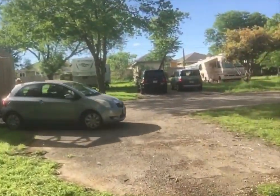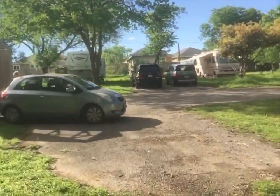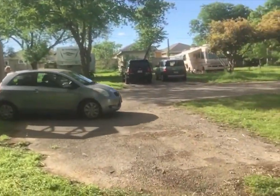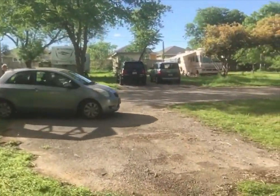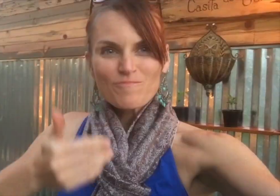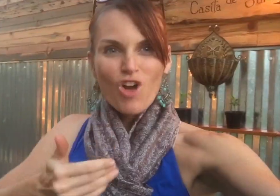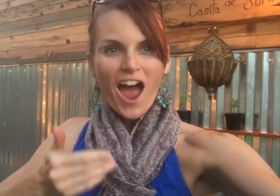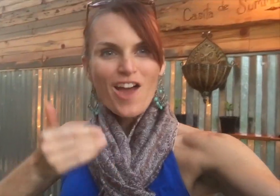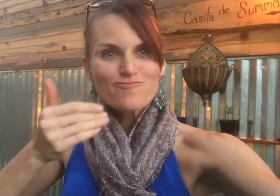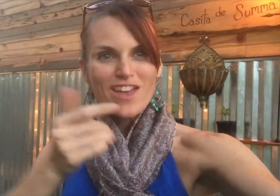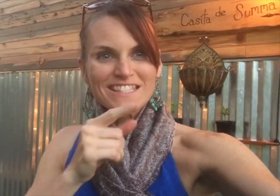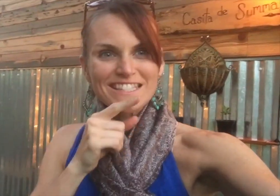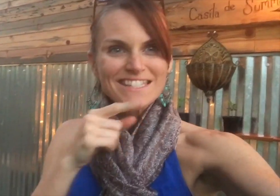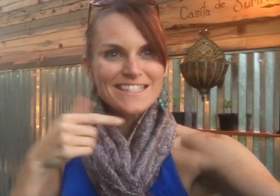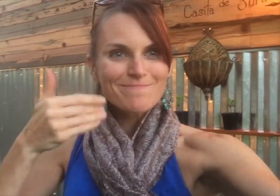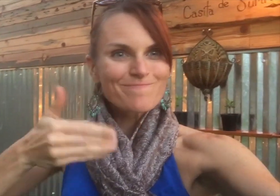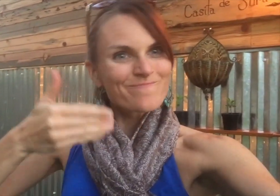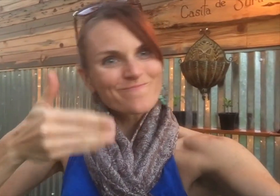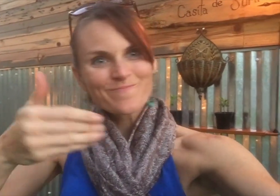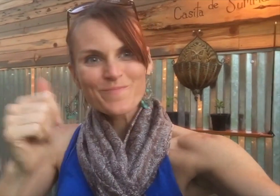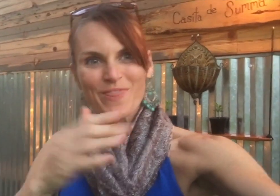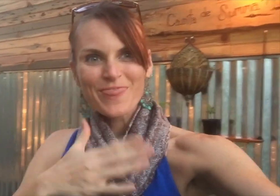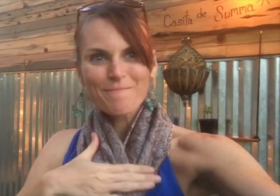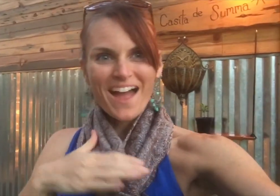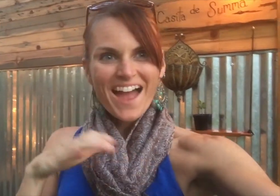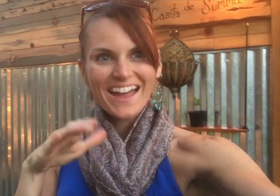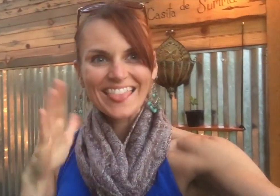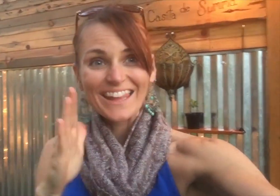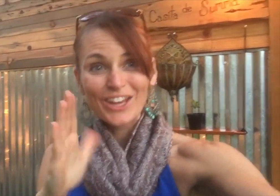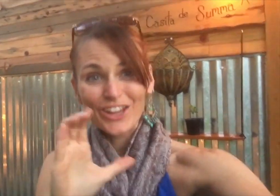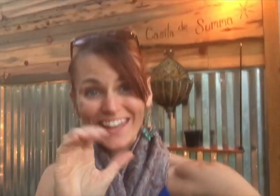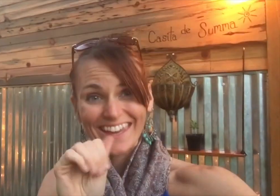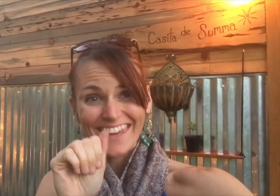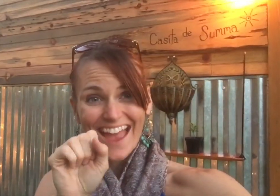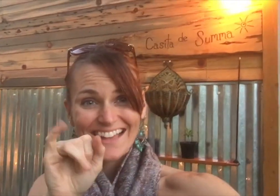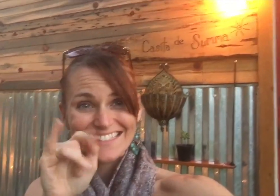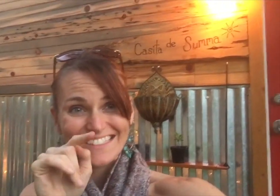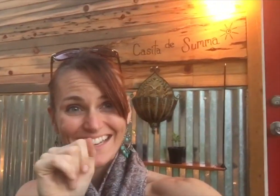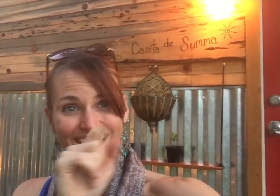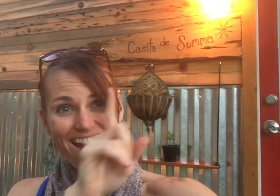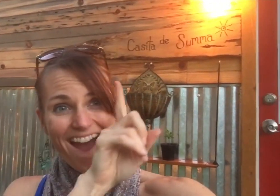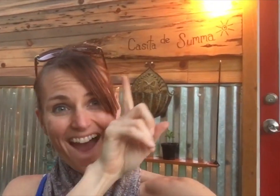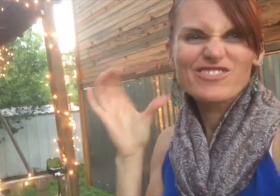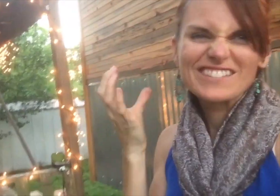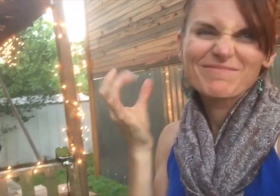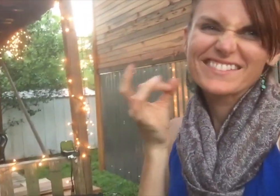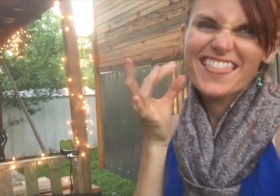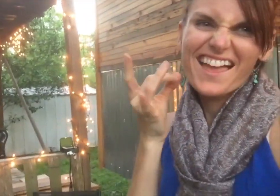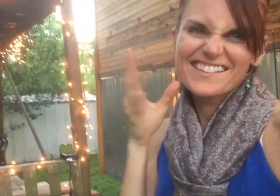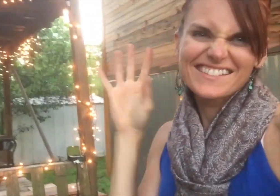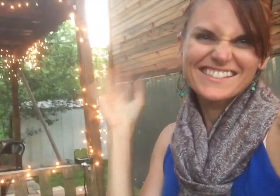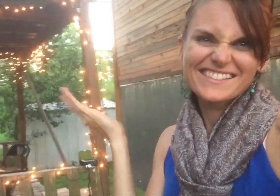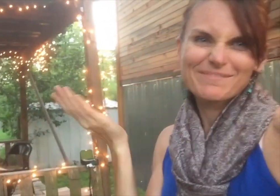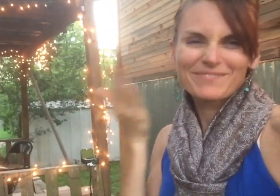Progress is surely happening at my little Casita de Summa!